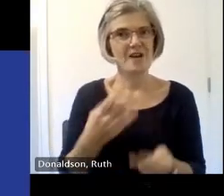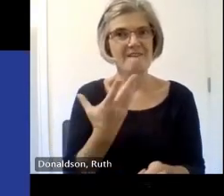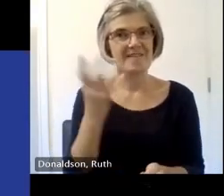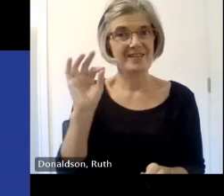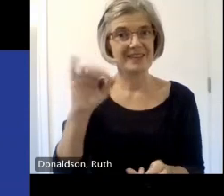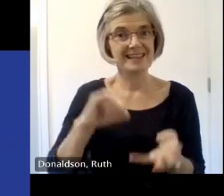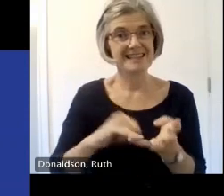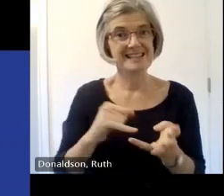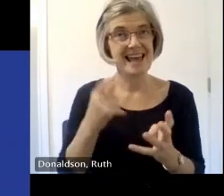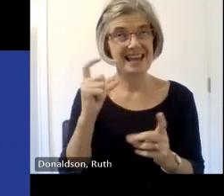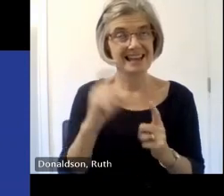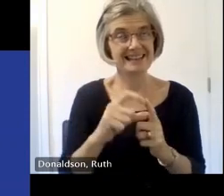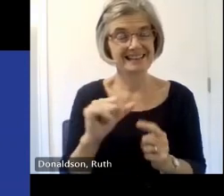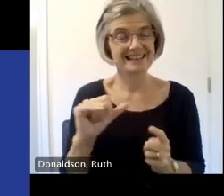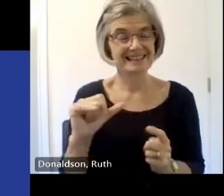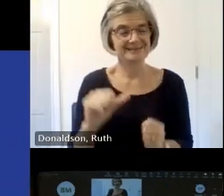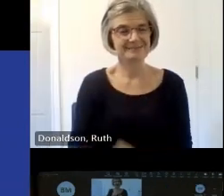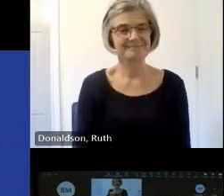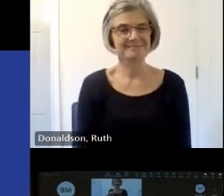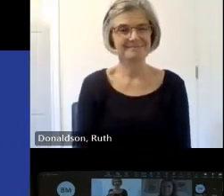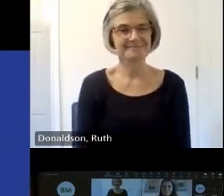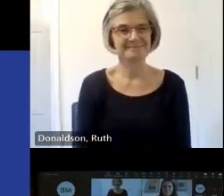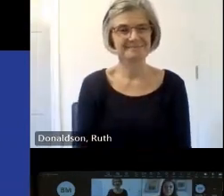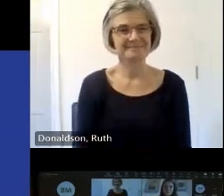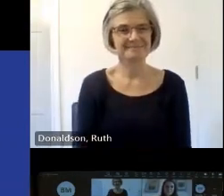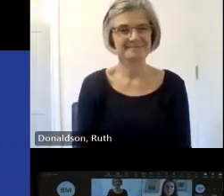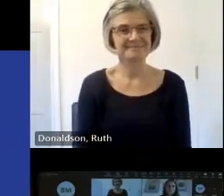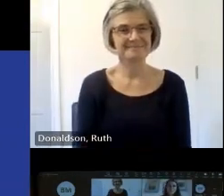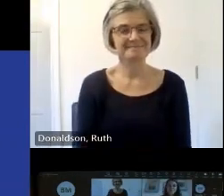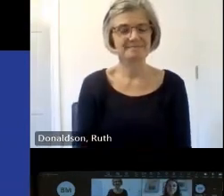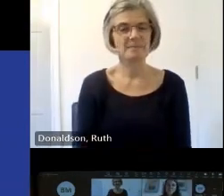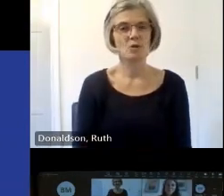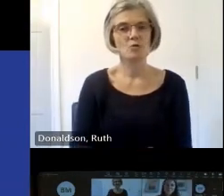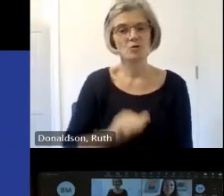um right okay thank you very much Rachel and next we have Sarah Pierce from the Heritage